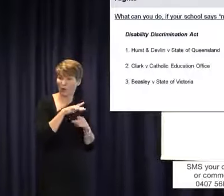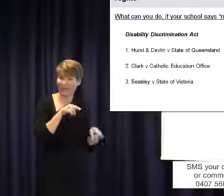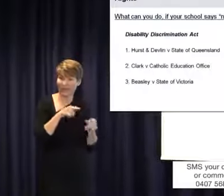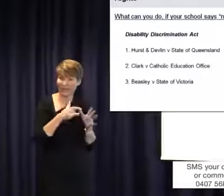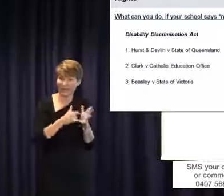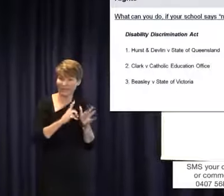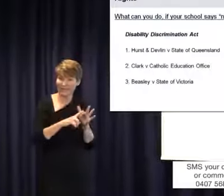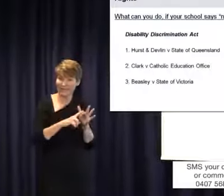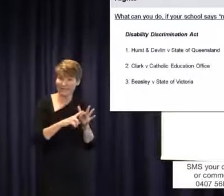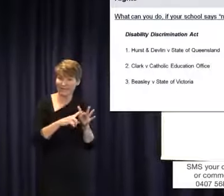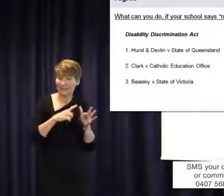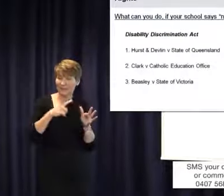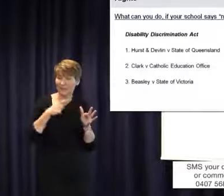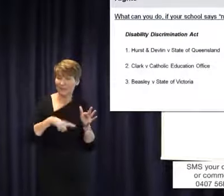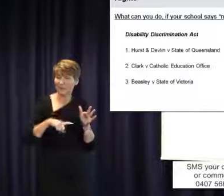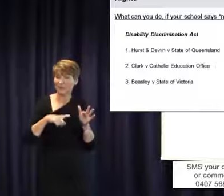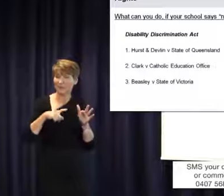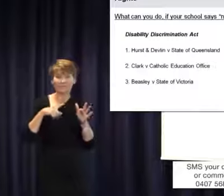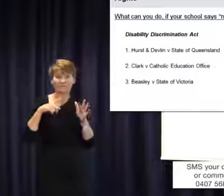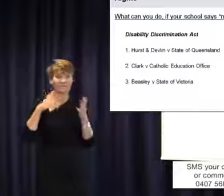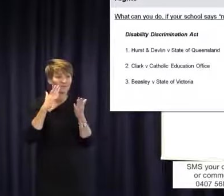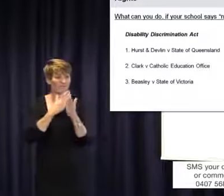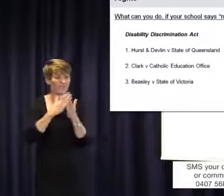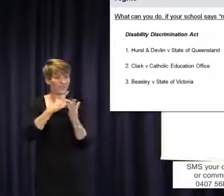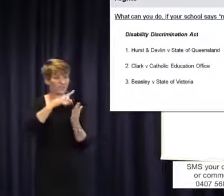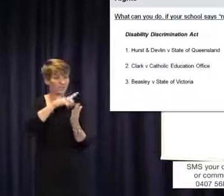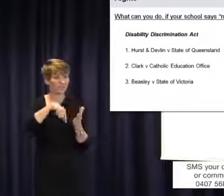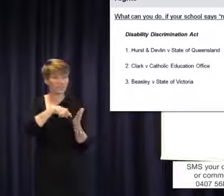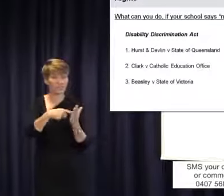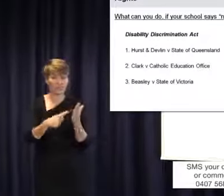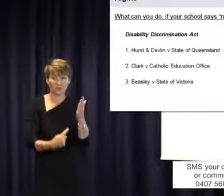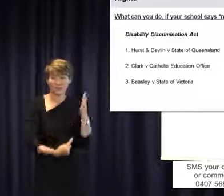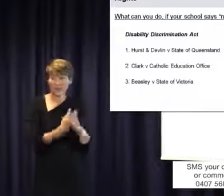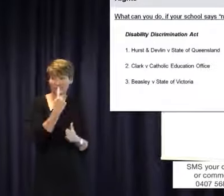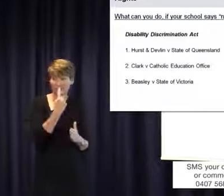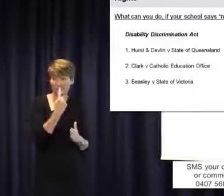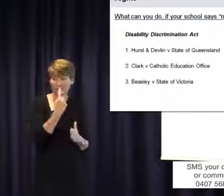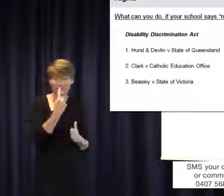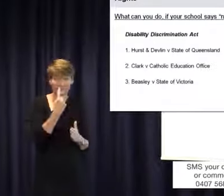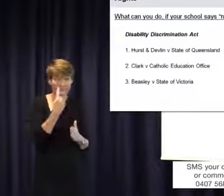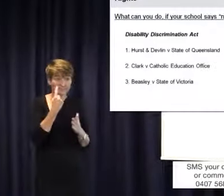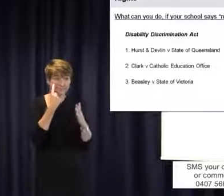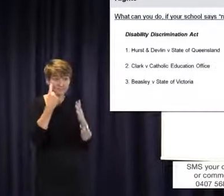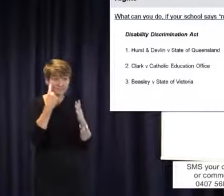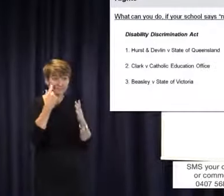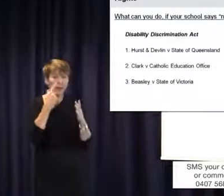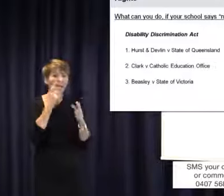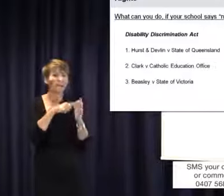judge initially found that discrimination had occurred but it wasn't illegal because